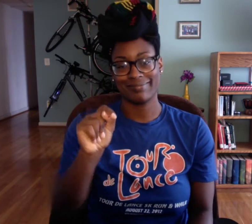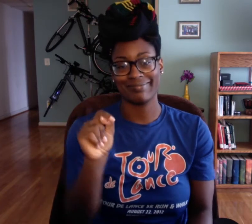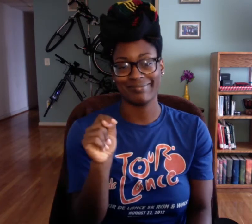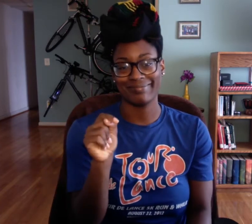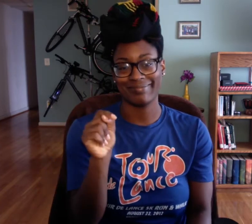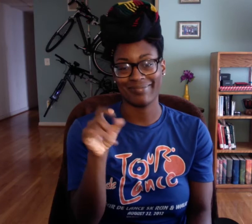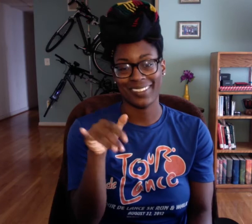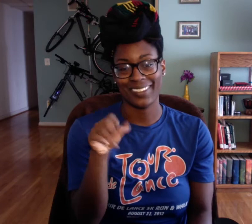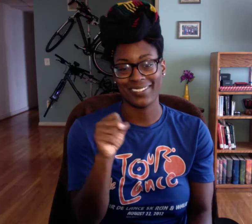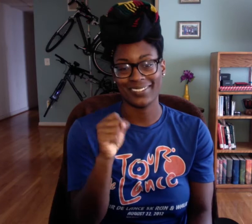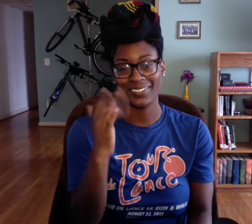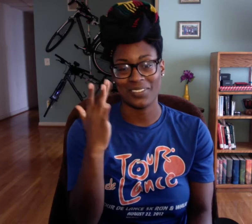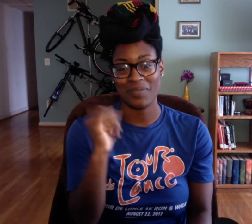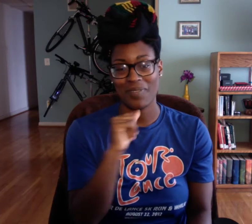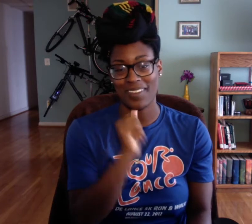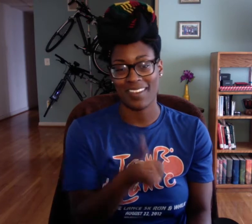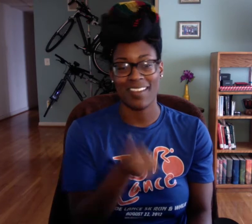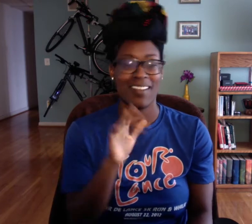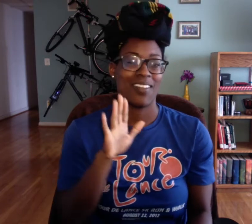Yes, Whynot.